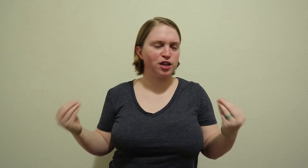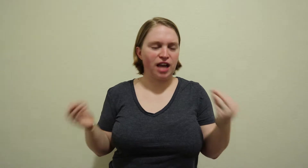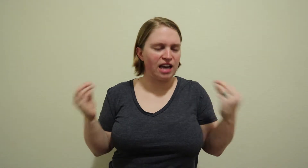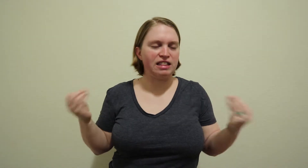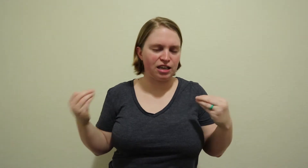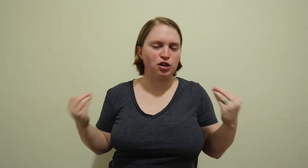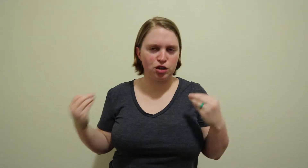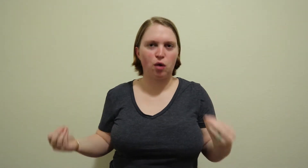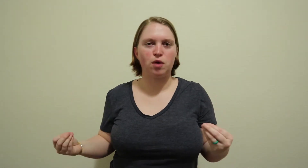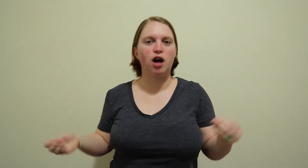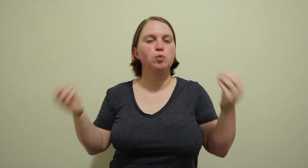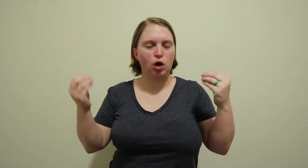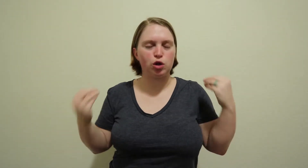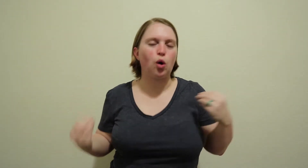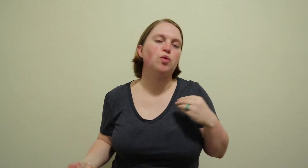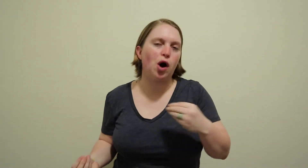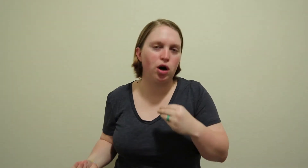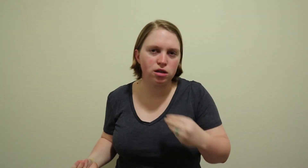anything could go wrong will go wrong